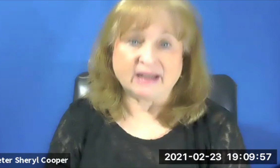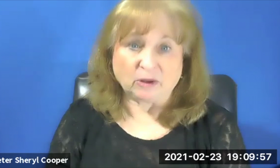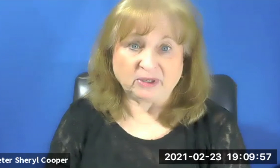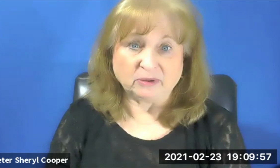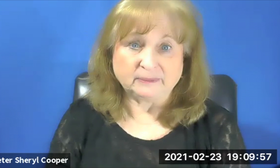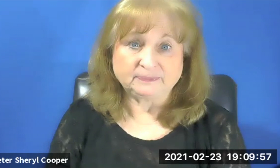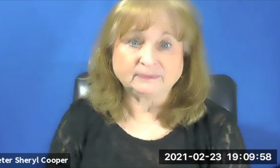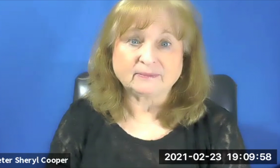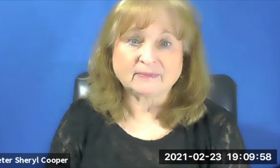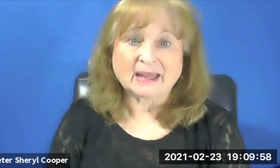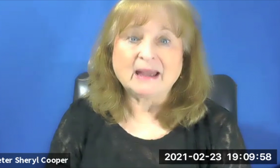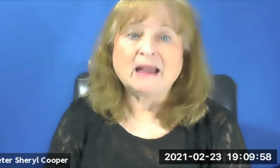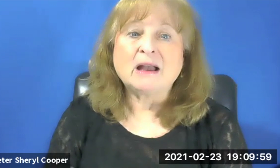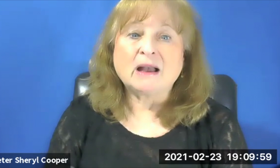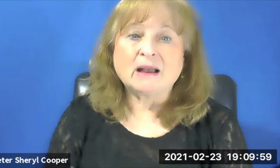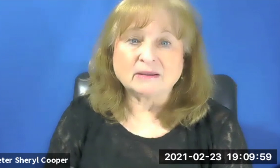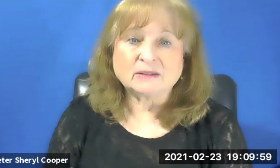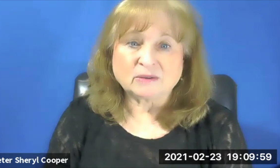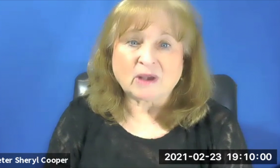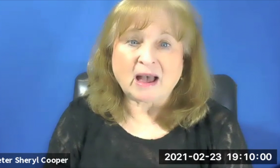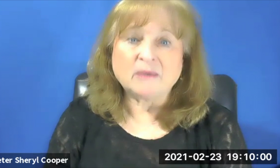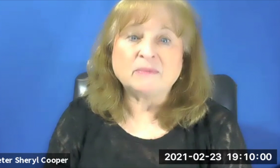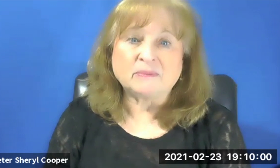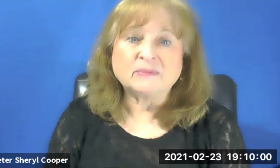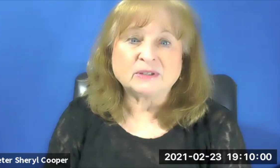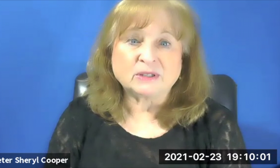help you.